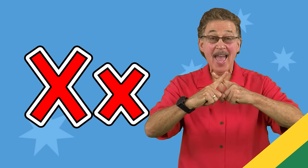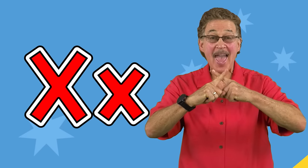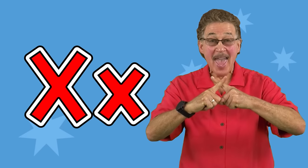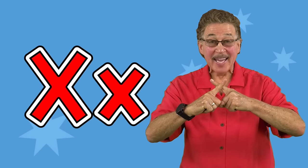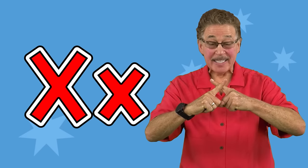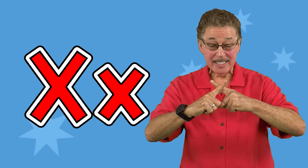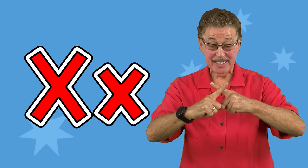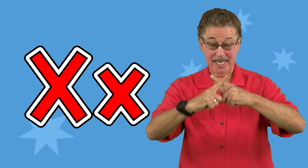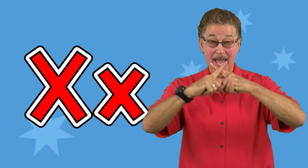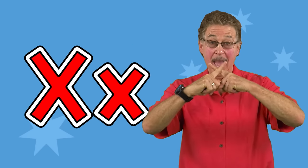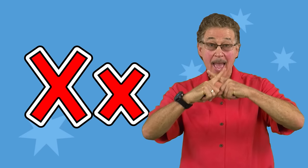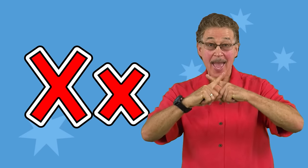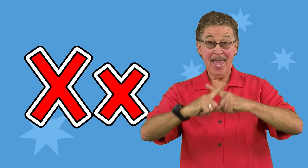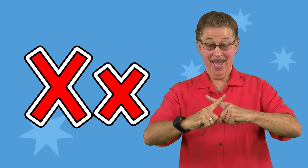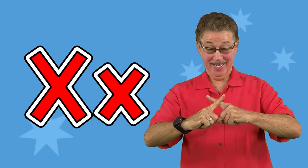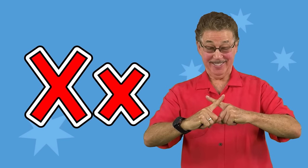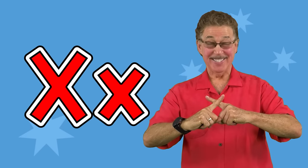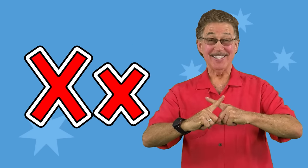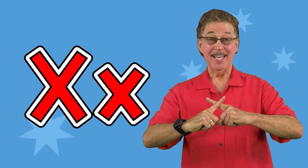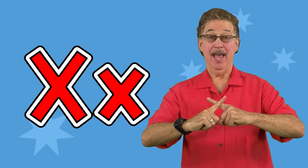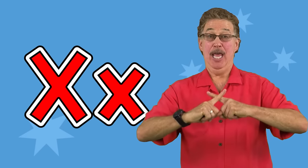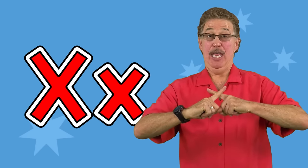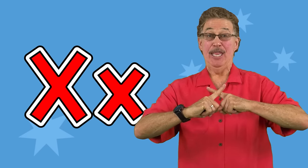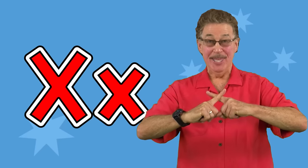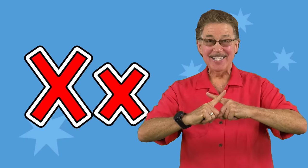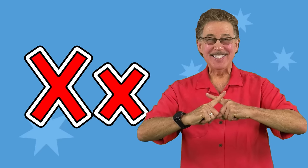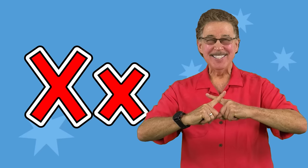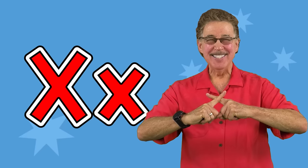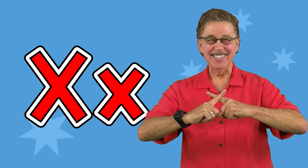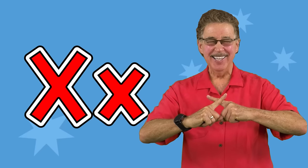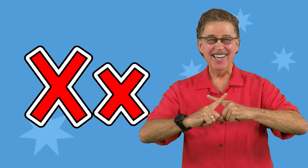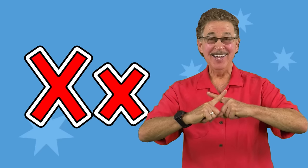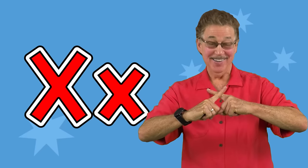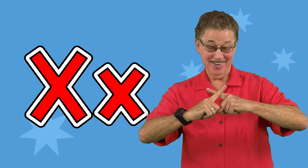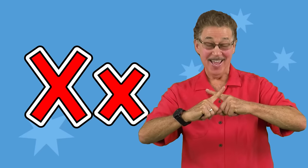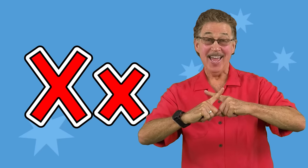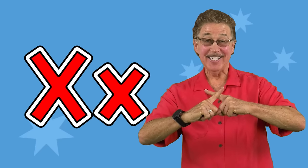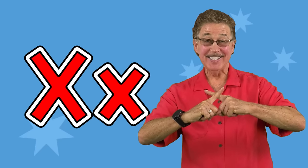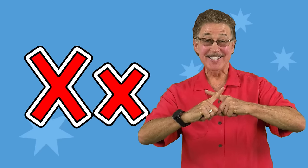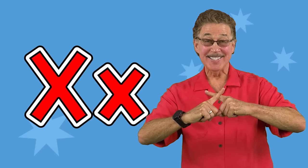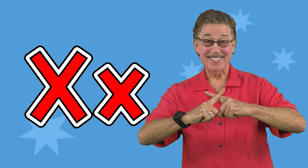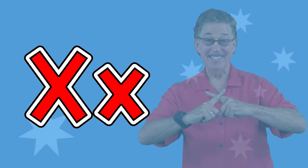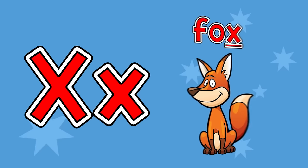X, x, this is the letter x